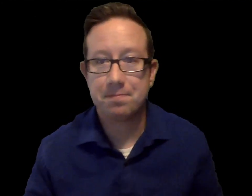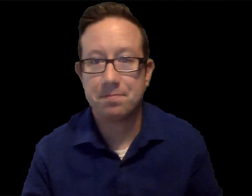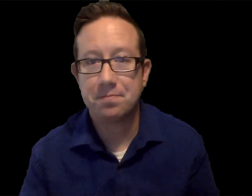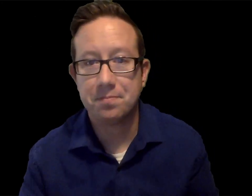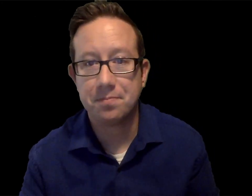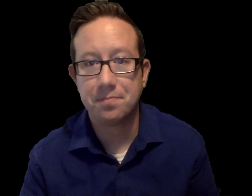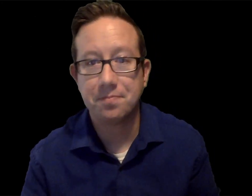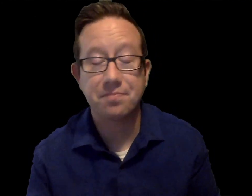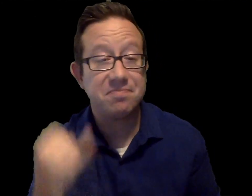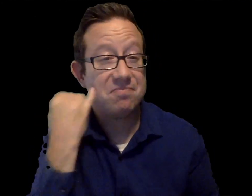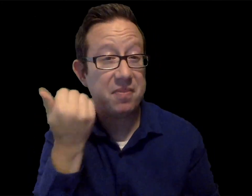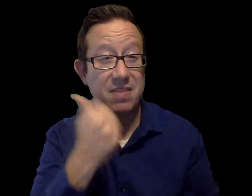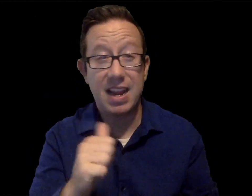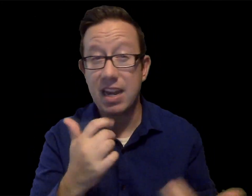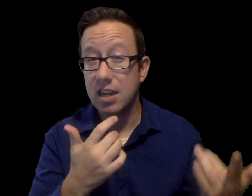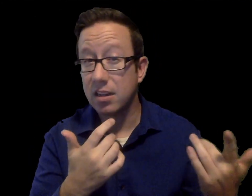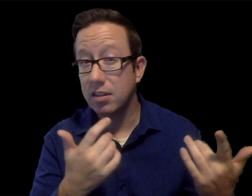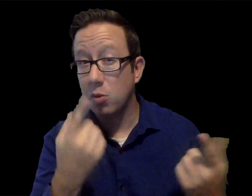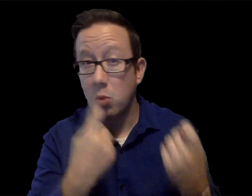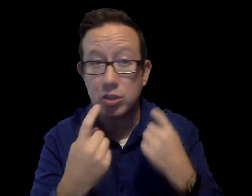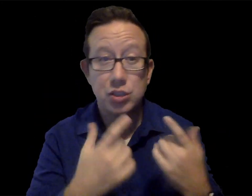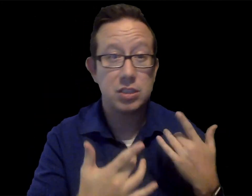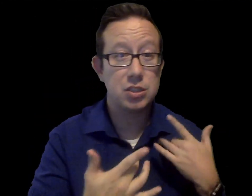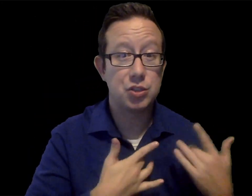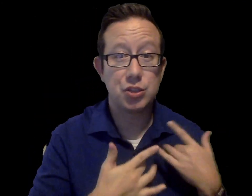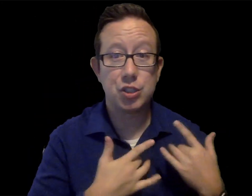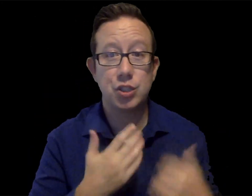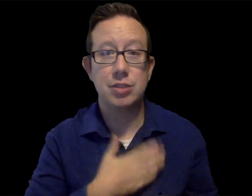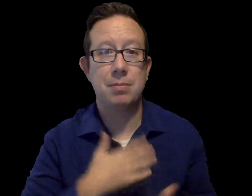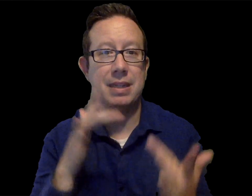We will continue to work towards that goal.